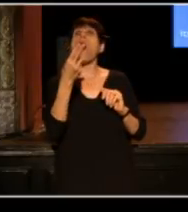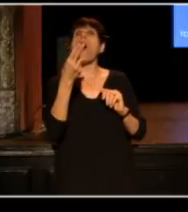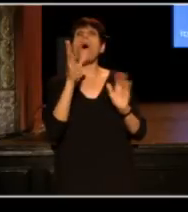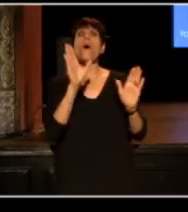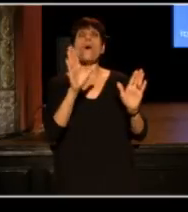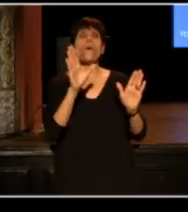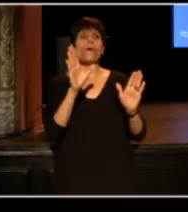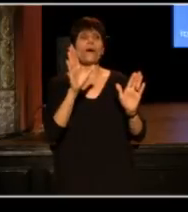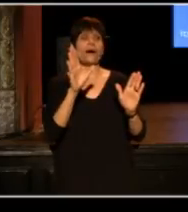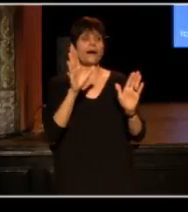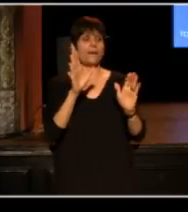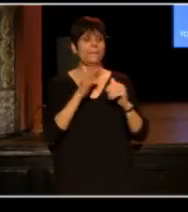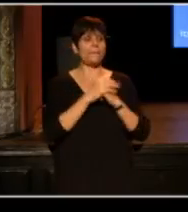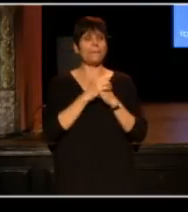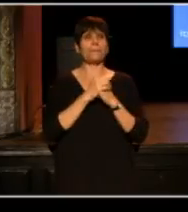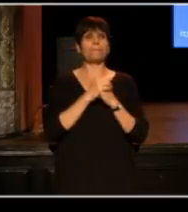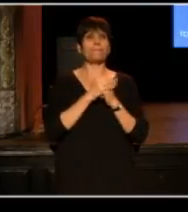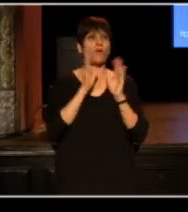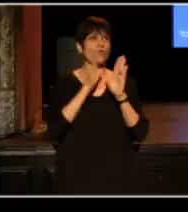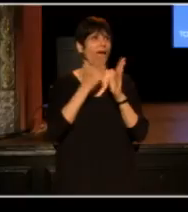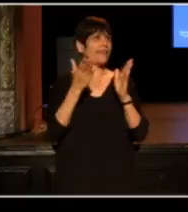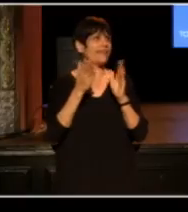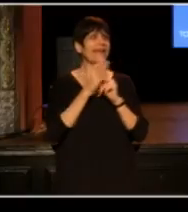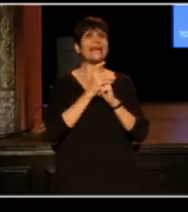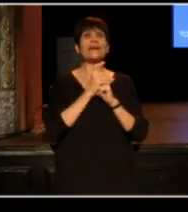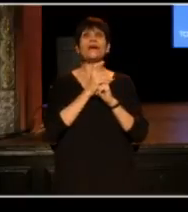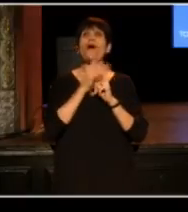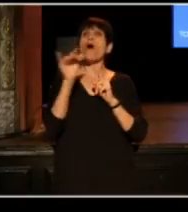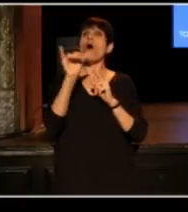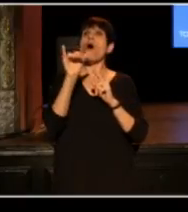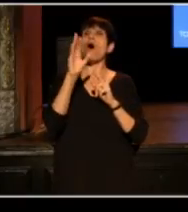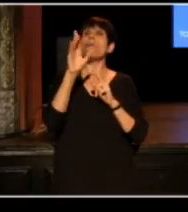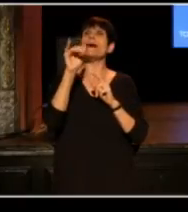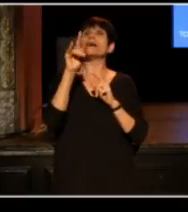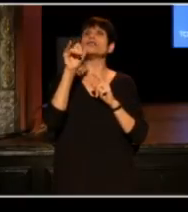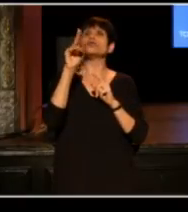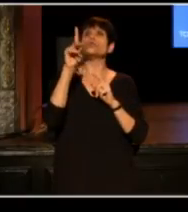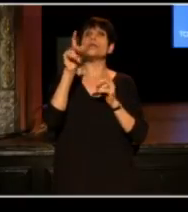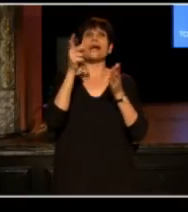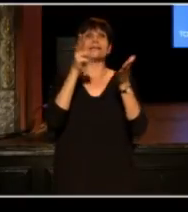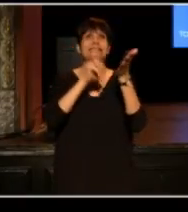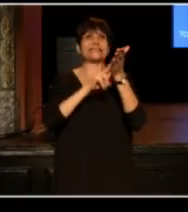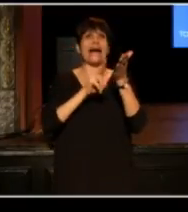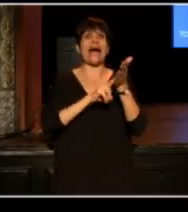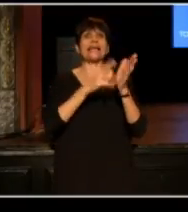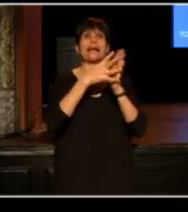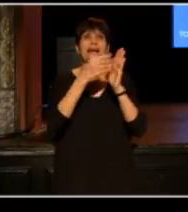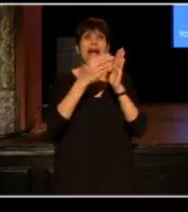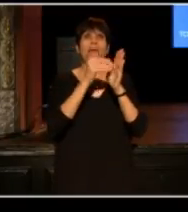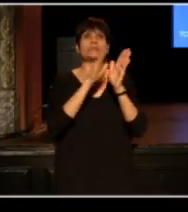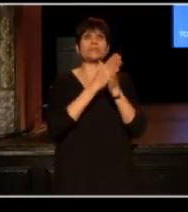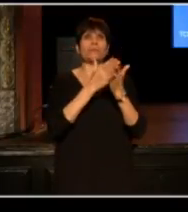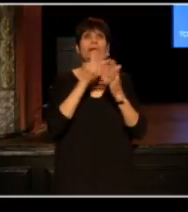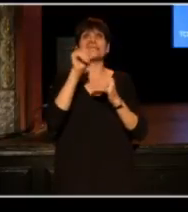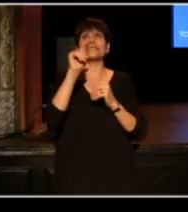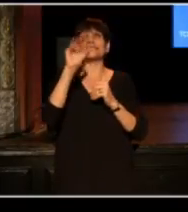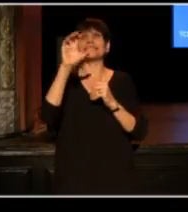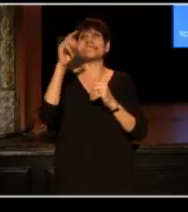There is a party coming, but also, Baratunde is going to be signing copies of his book, in the TCG's bookstore,